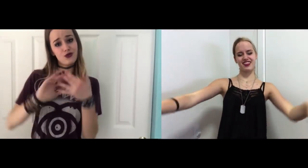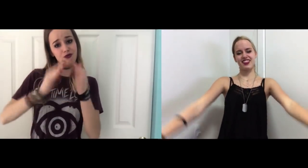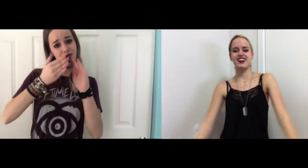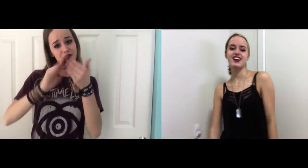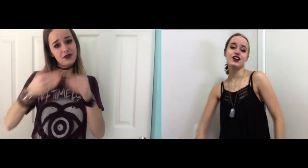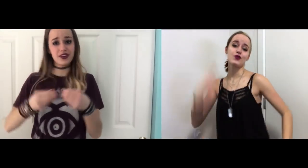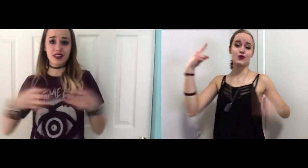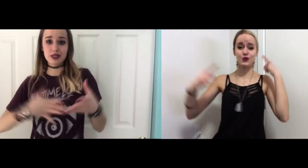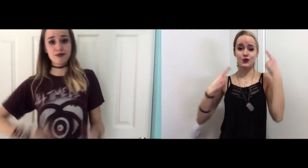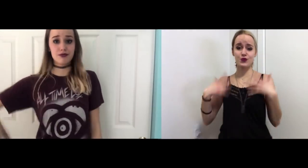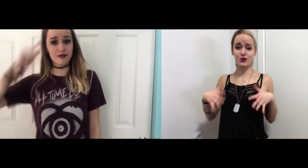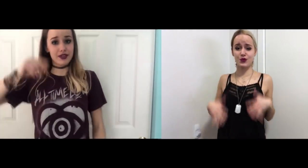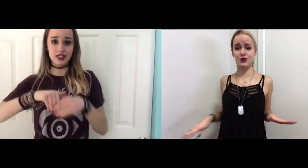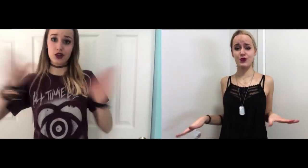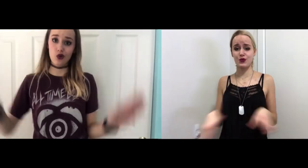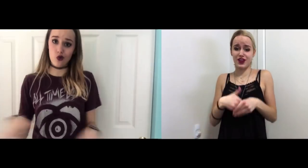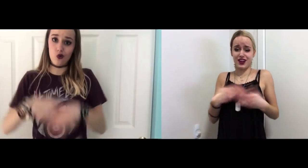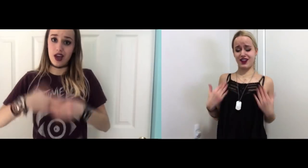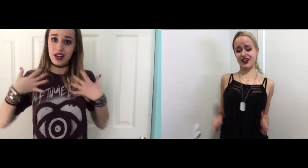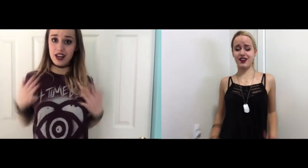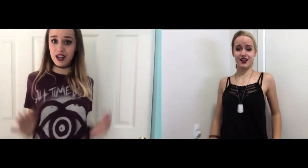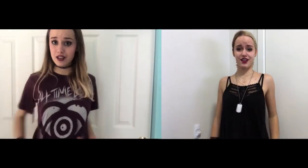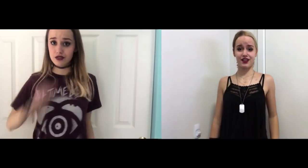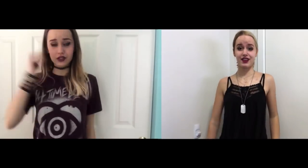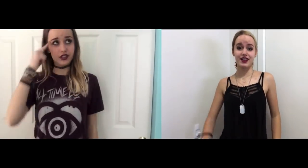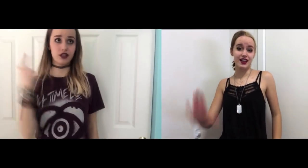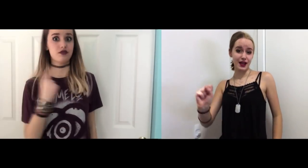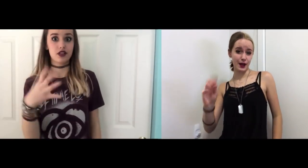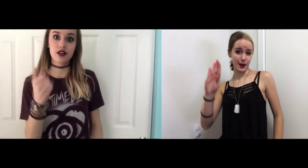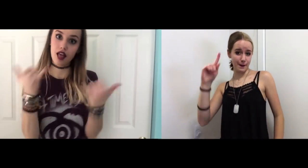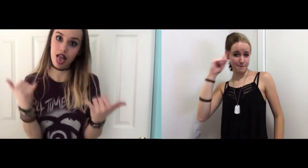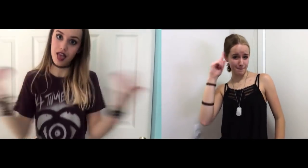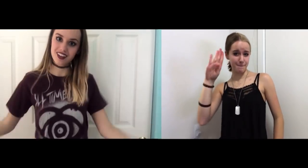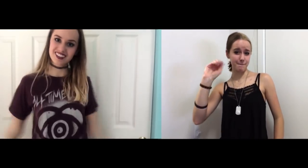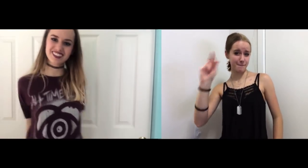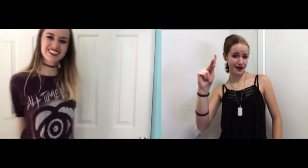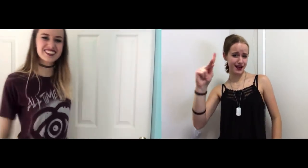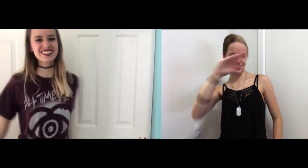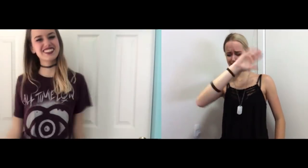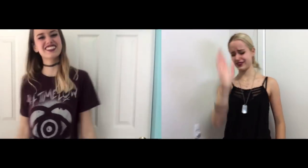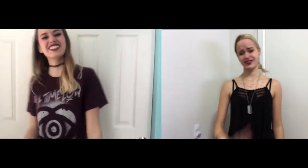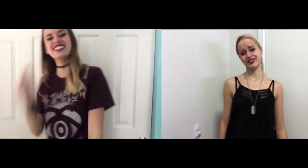Lost my mind in a wedding gown Don't think I'll ever get it now (Don't think I'll ever get it now)